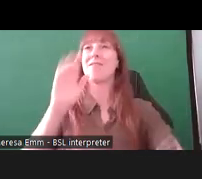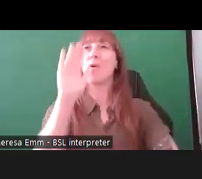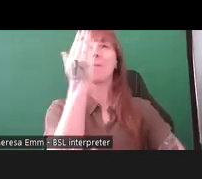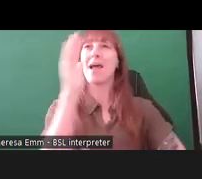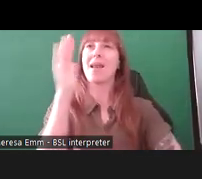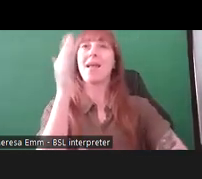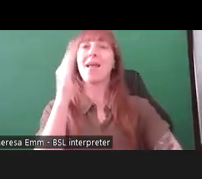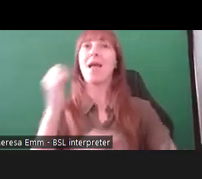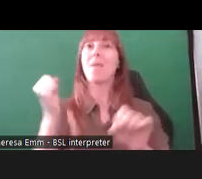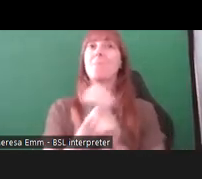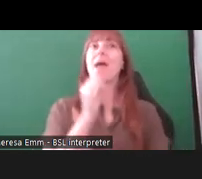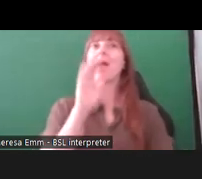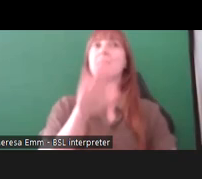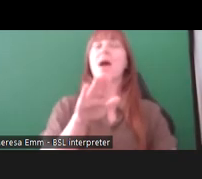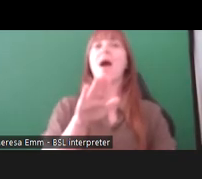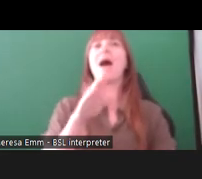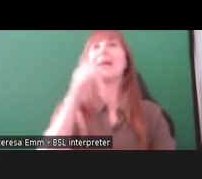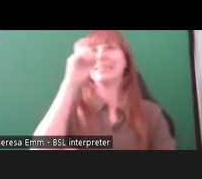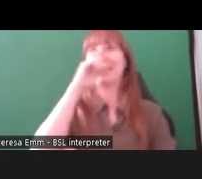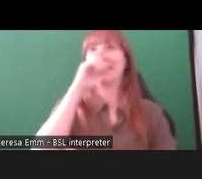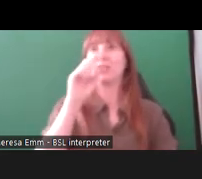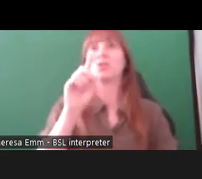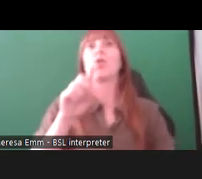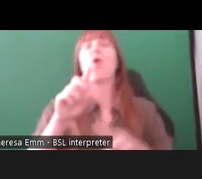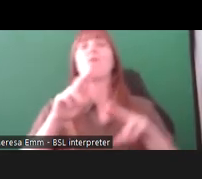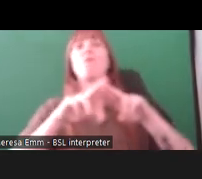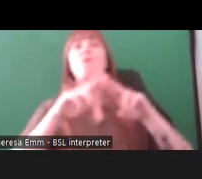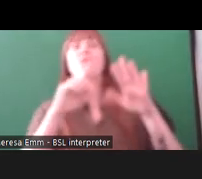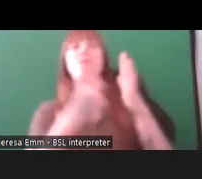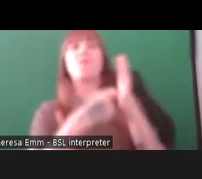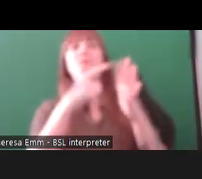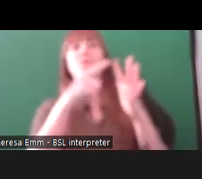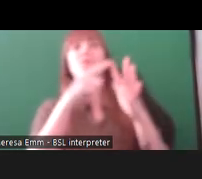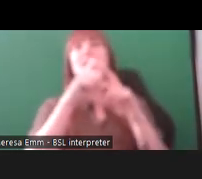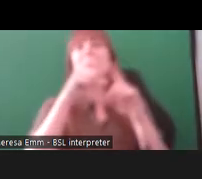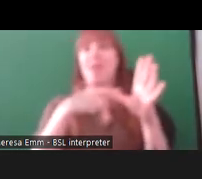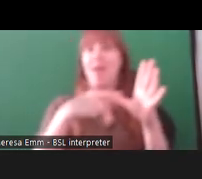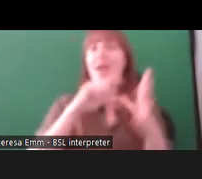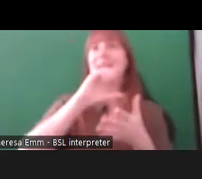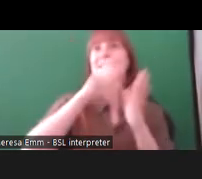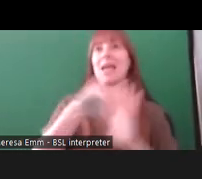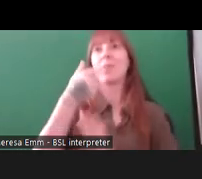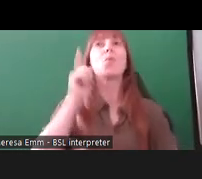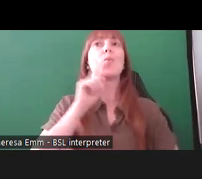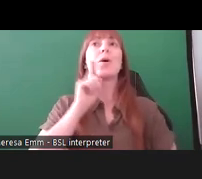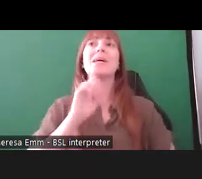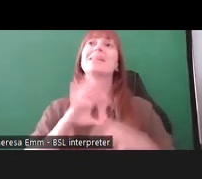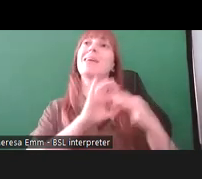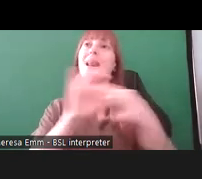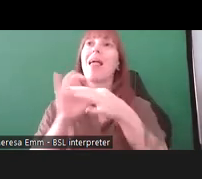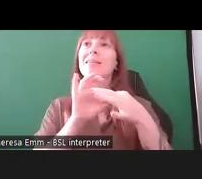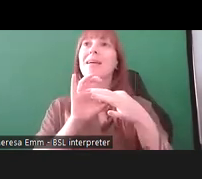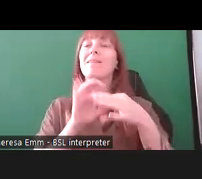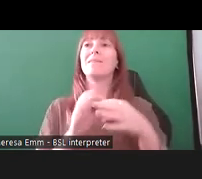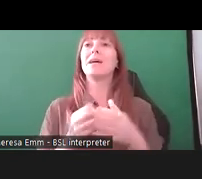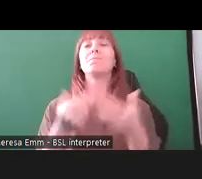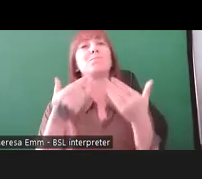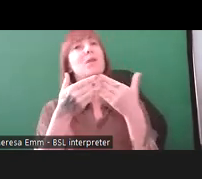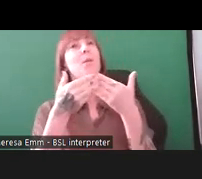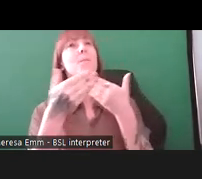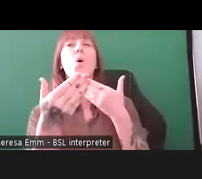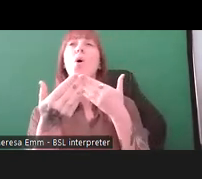of Freda, a disabled women's collective which is more of a contemporary banner. It's sort of